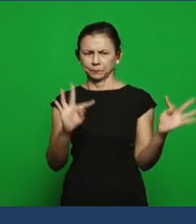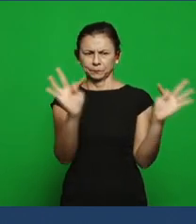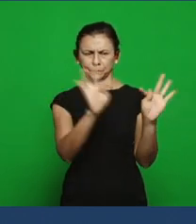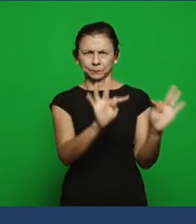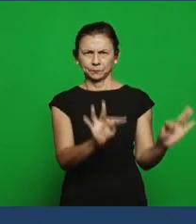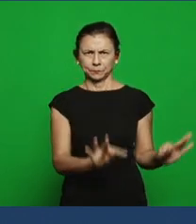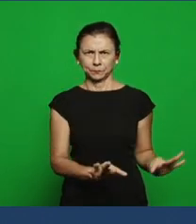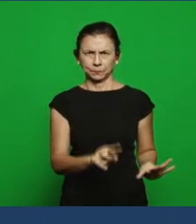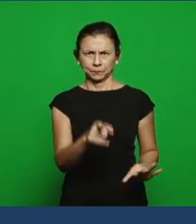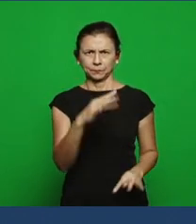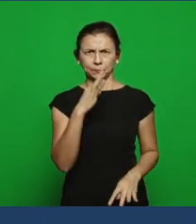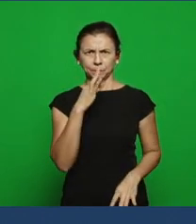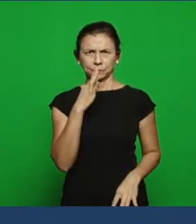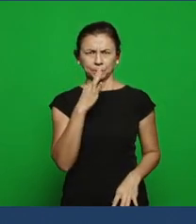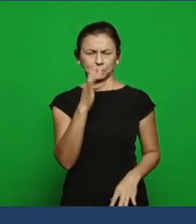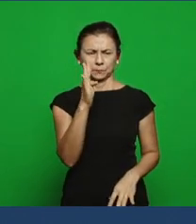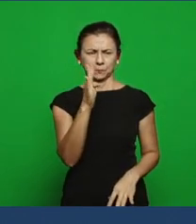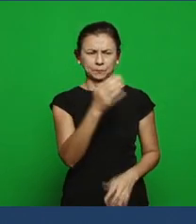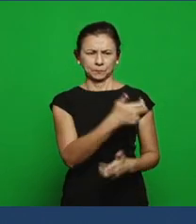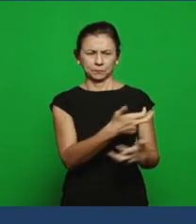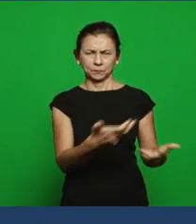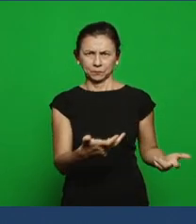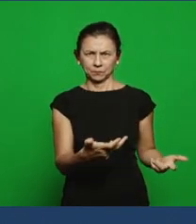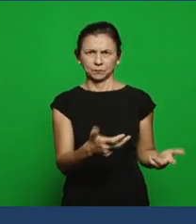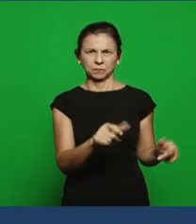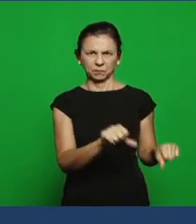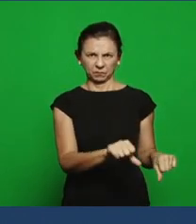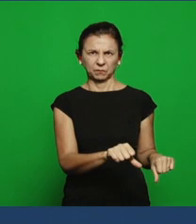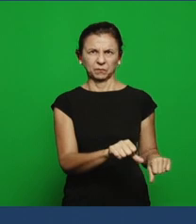you already know, because of the last question